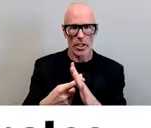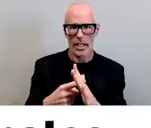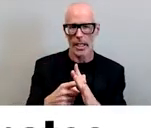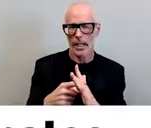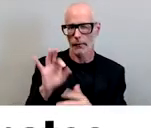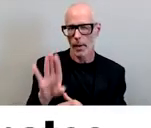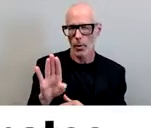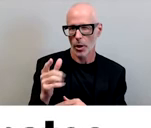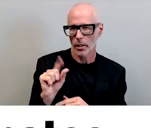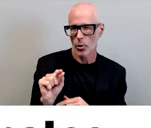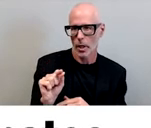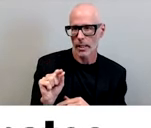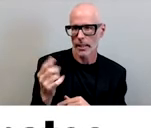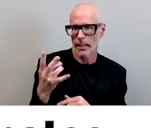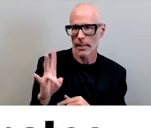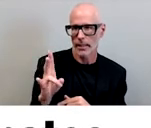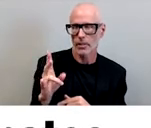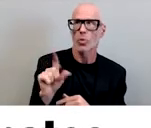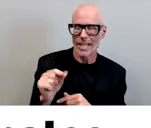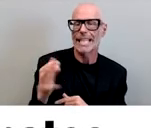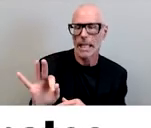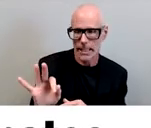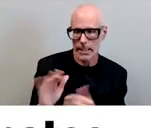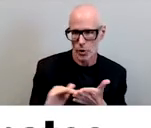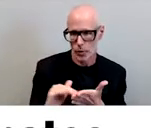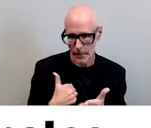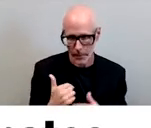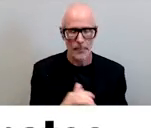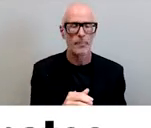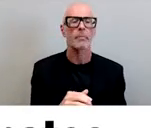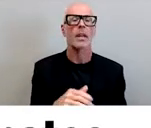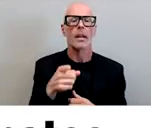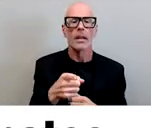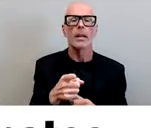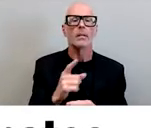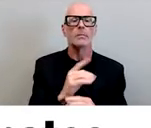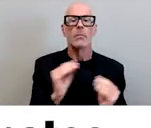during the 2019-2020 academic school year the NACC was administered to more than a half million